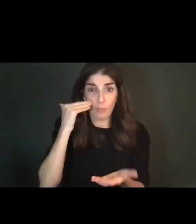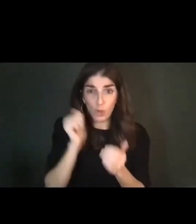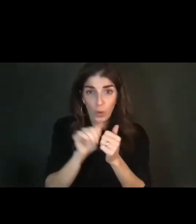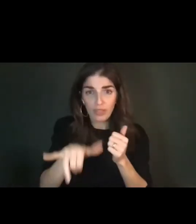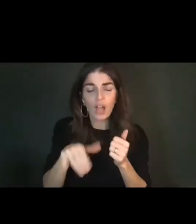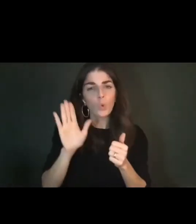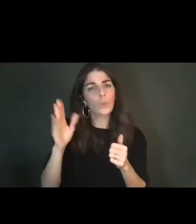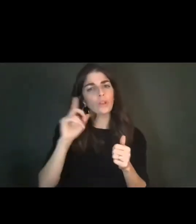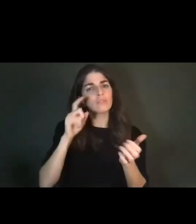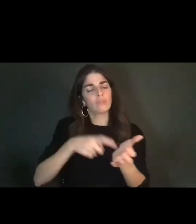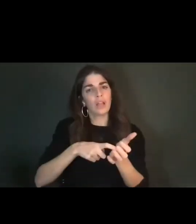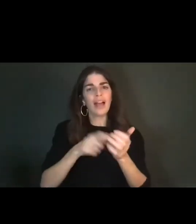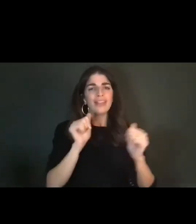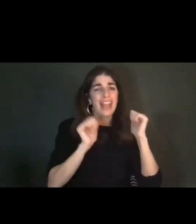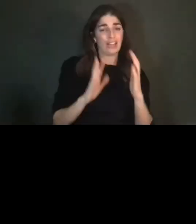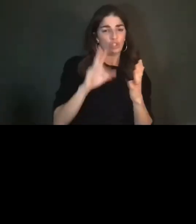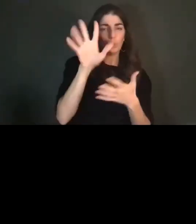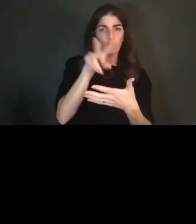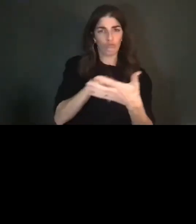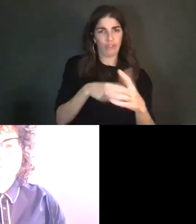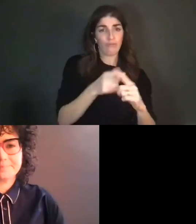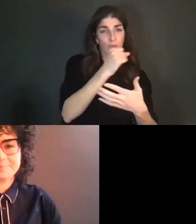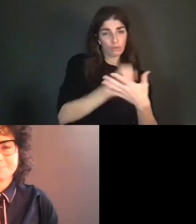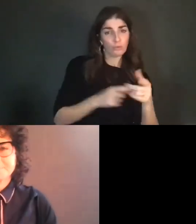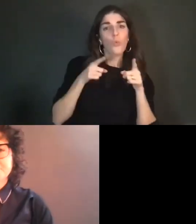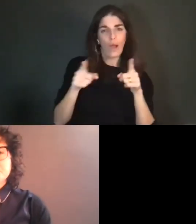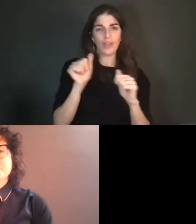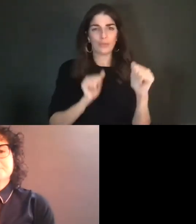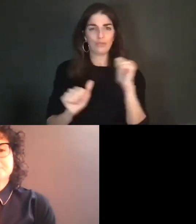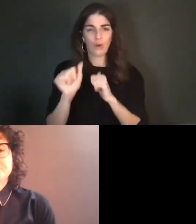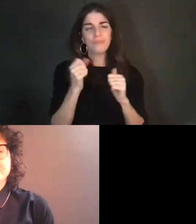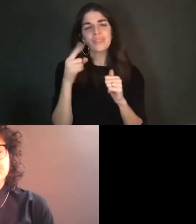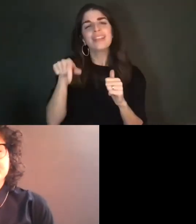will be reading along from the script as they perform, and this is a nice way for us to